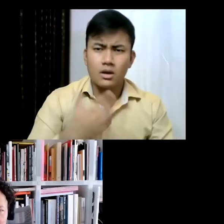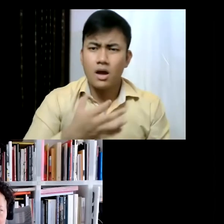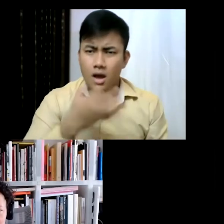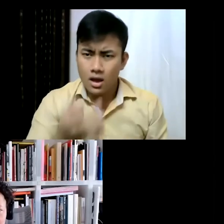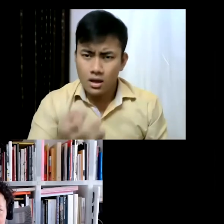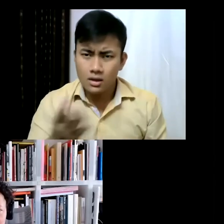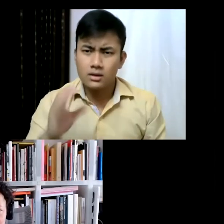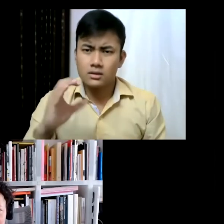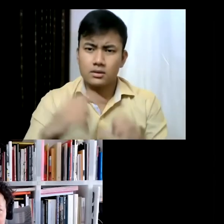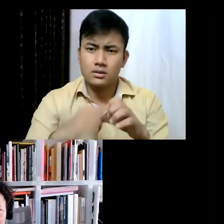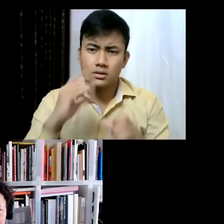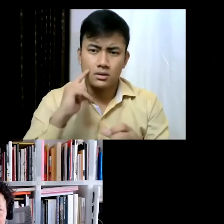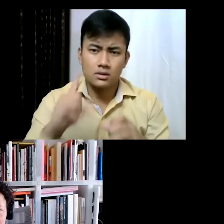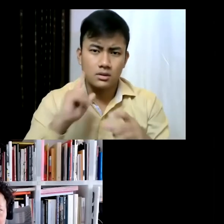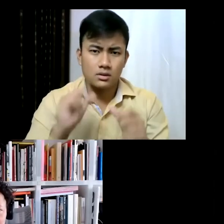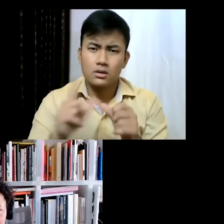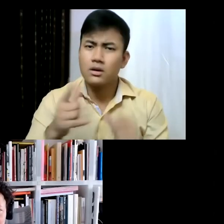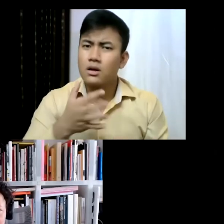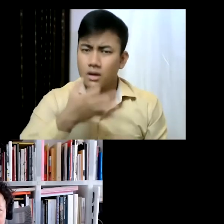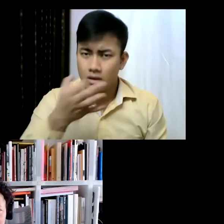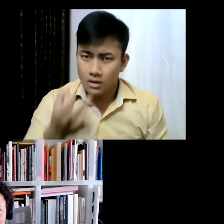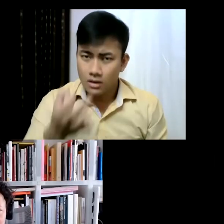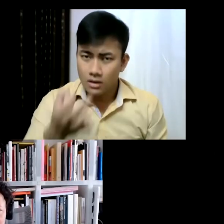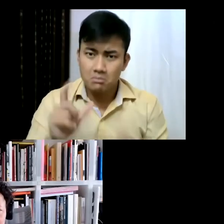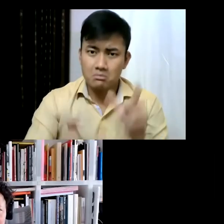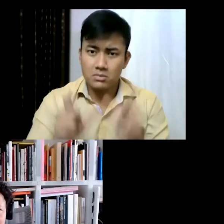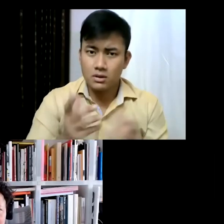forward? to make sure that art enters the public realm rather than remaining within the four walls